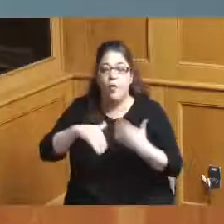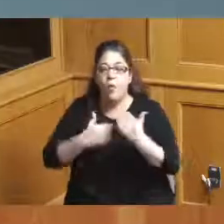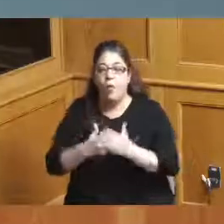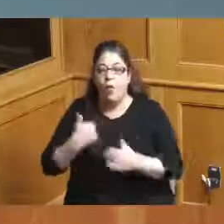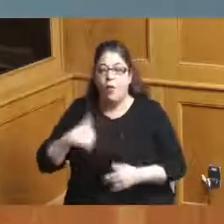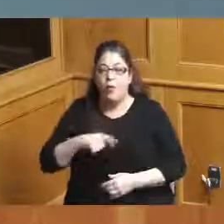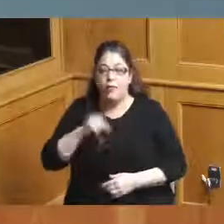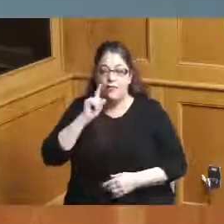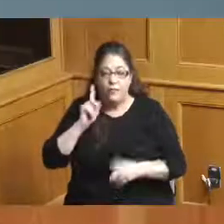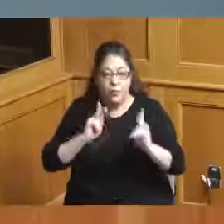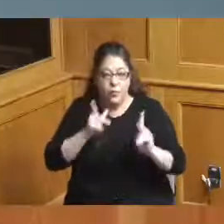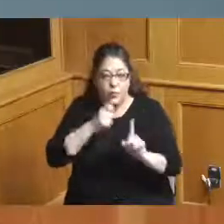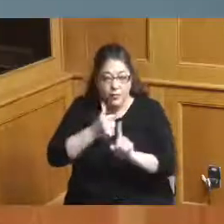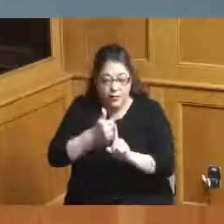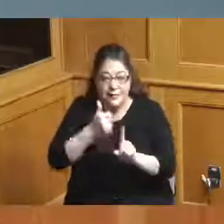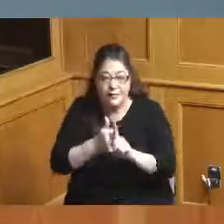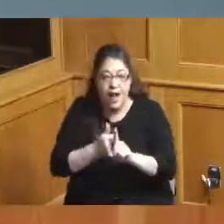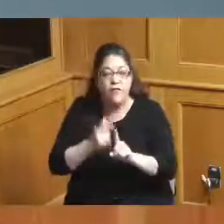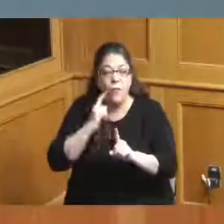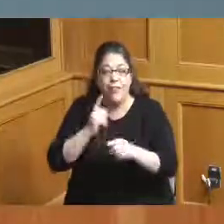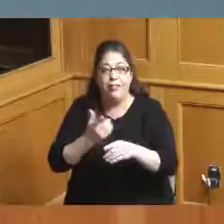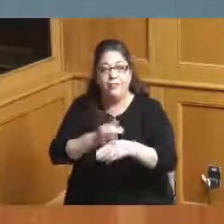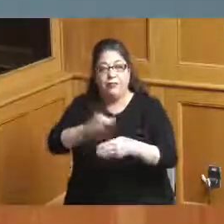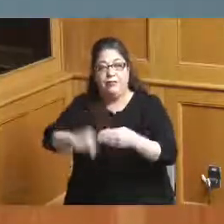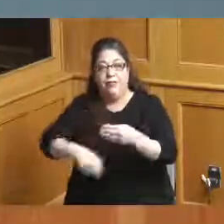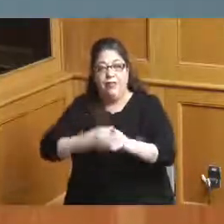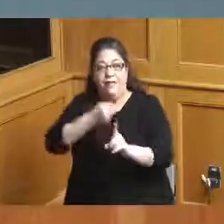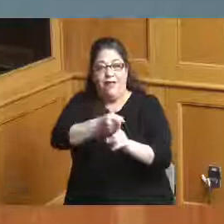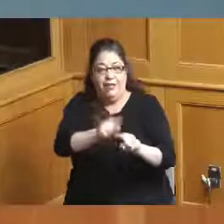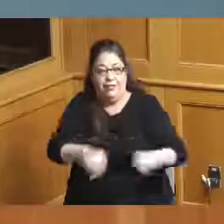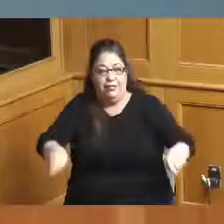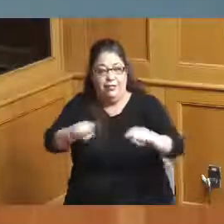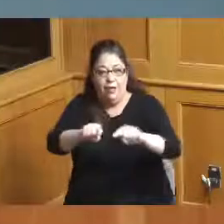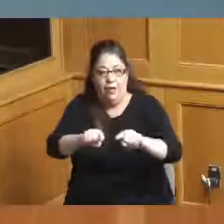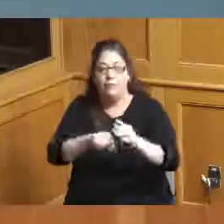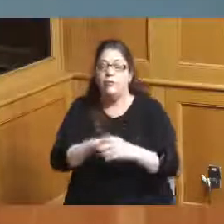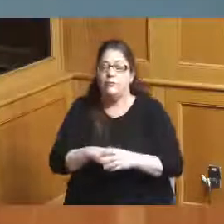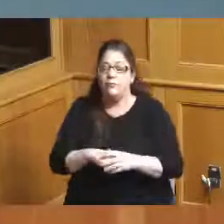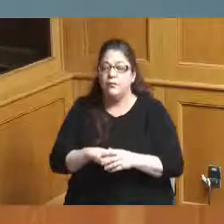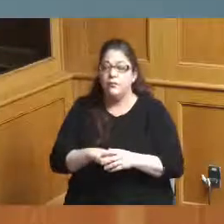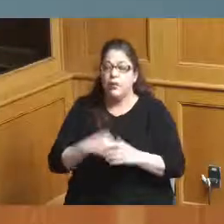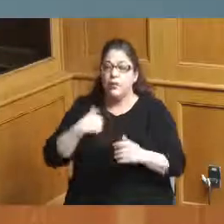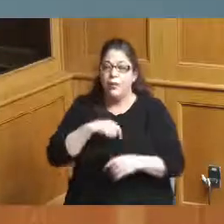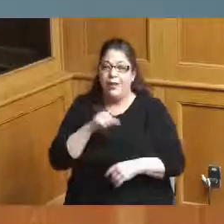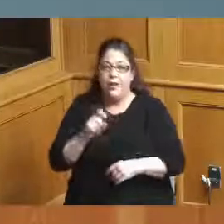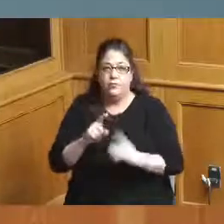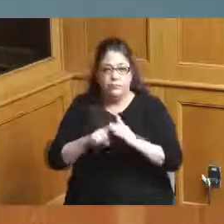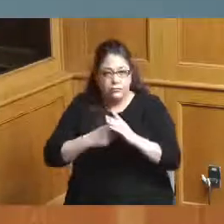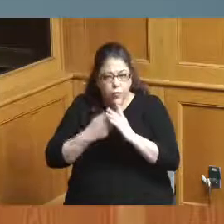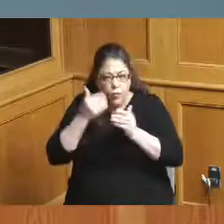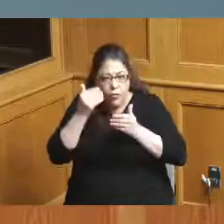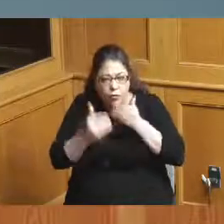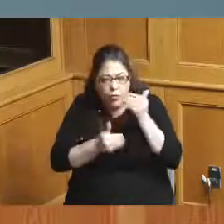to make the decision about just getting started on the development of this headquarter hotel